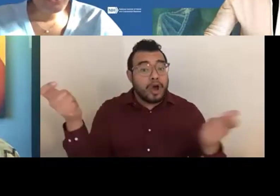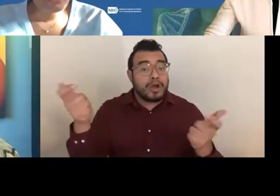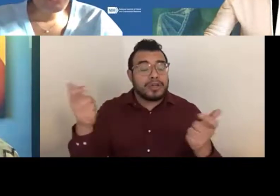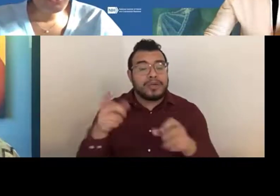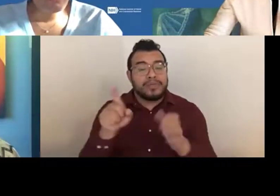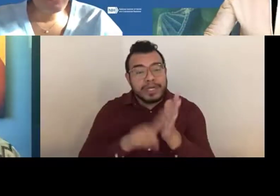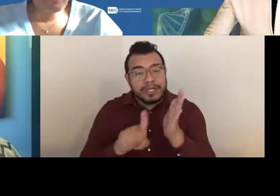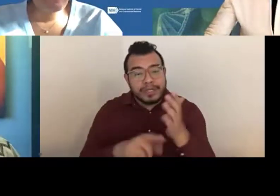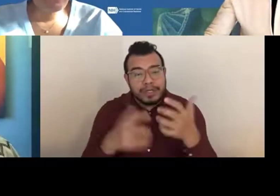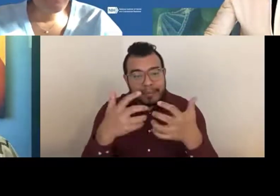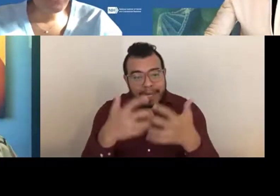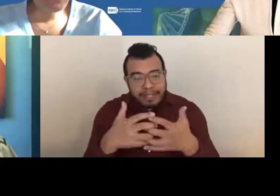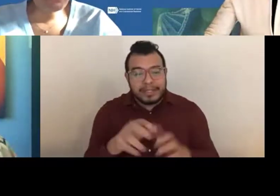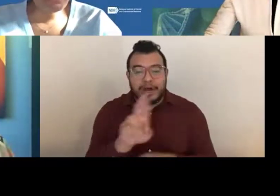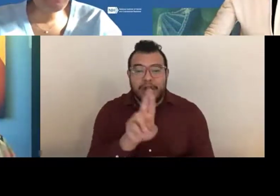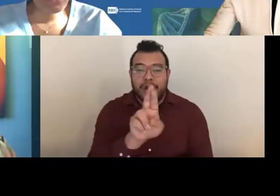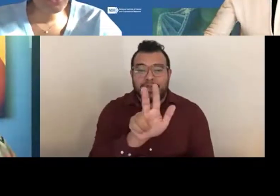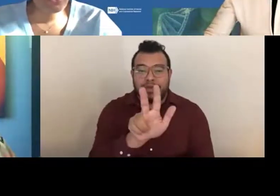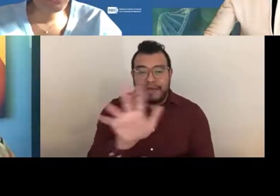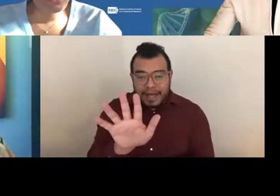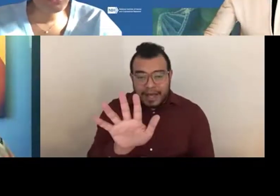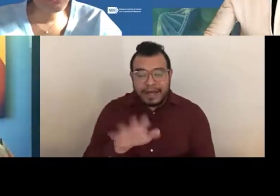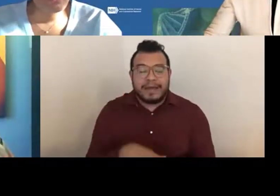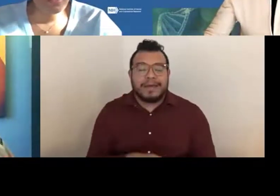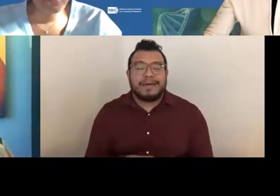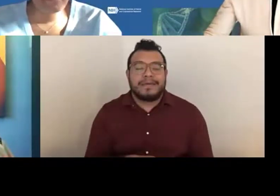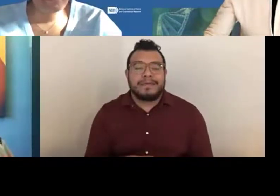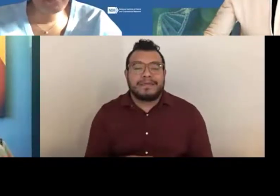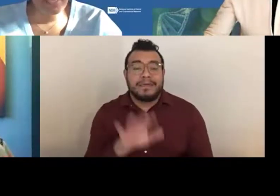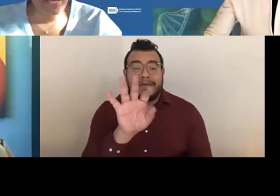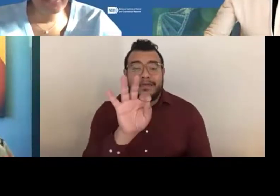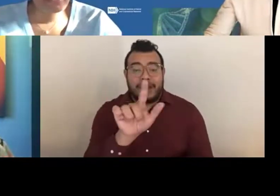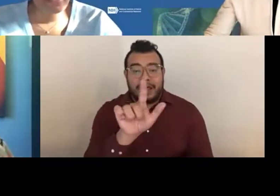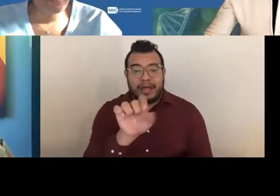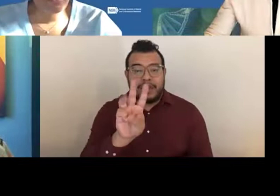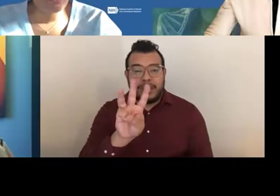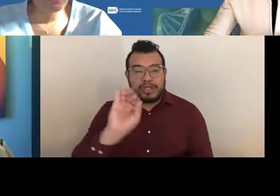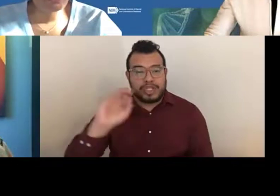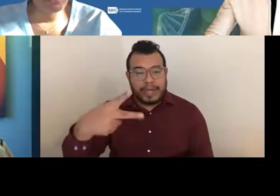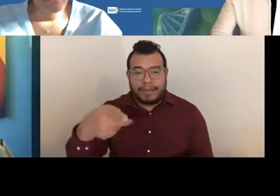Also fellowships are not SNAP awards,